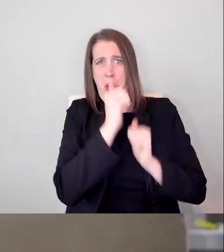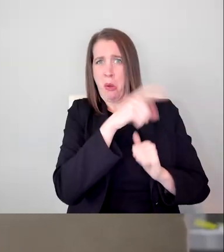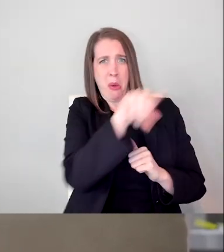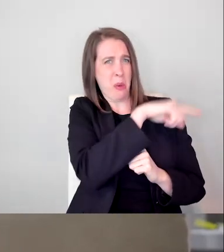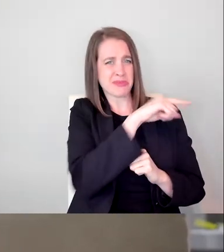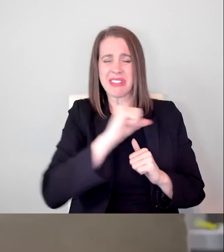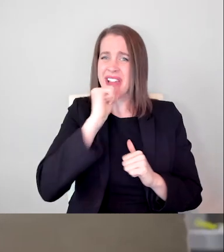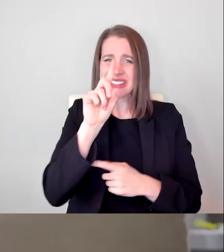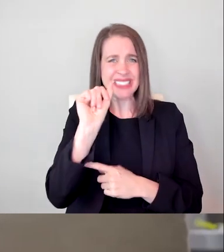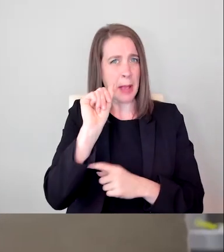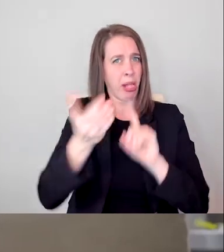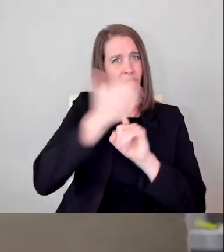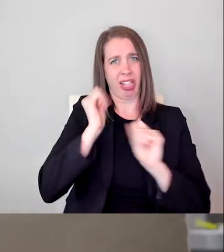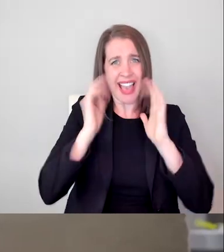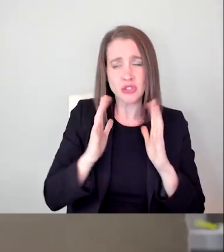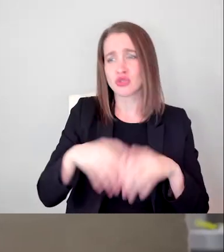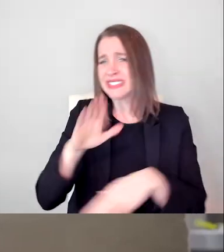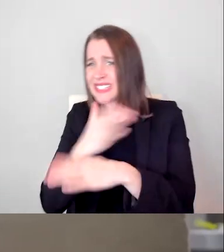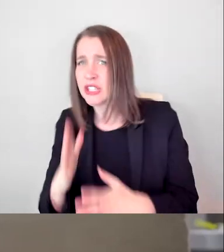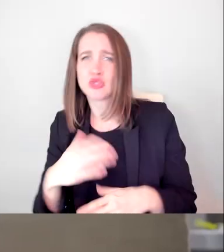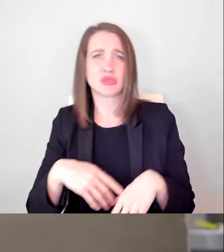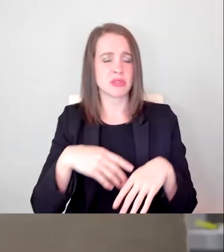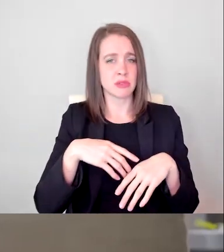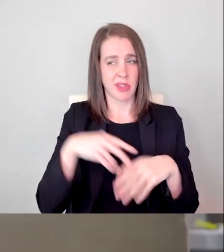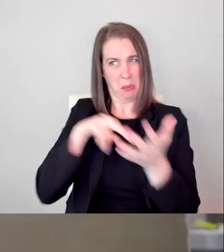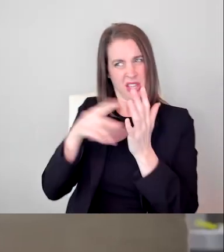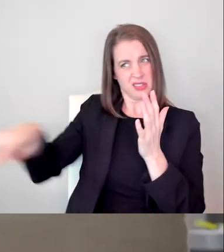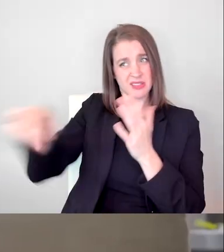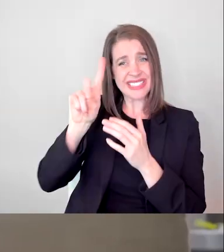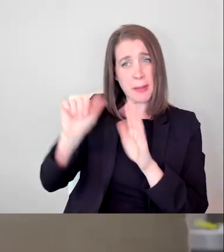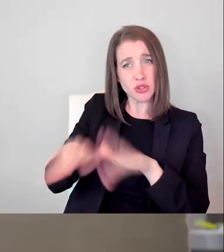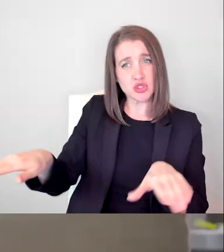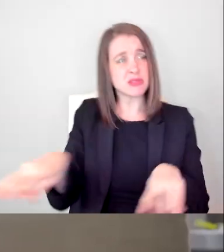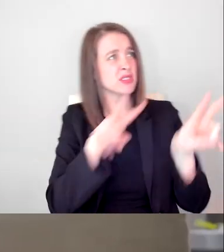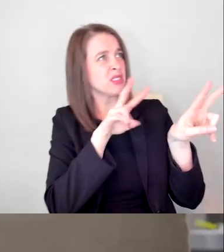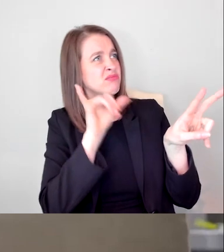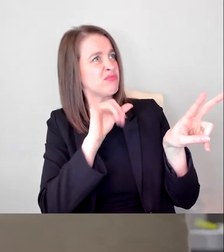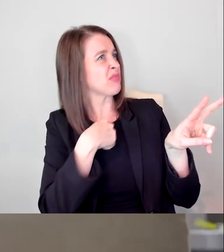The message being sent out to disabled kids is, you do not belong in this world.